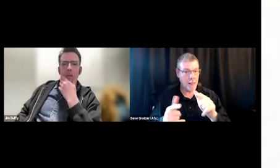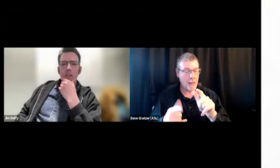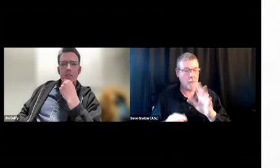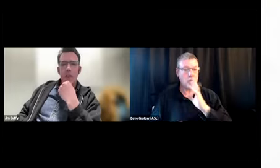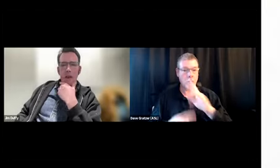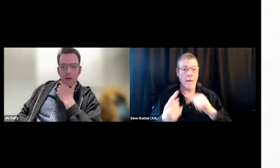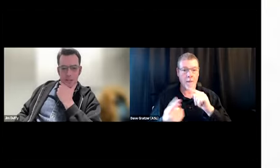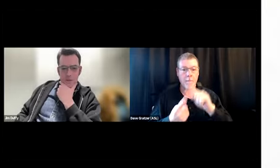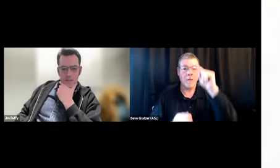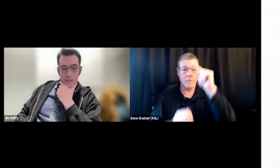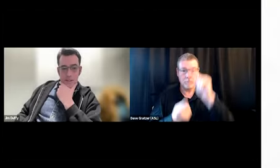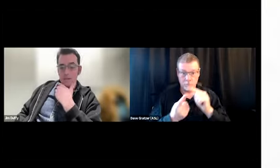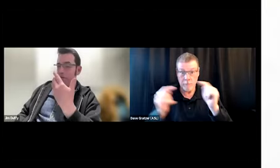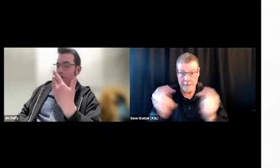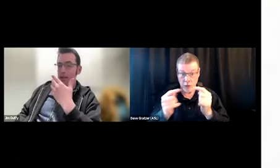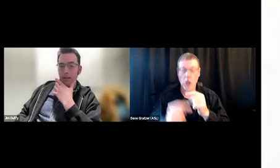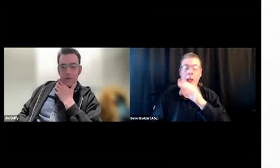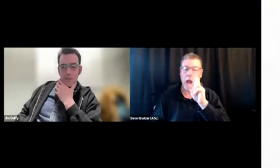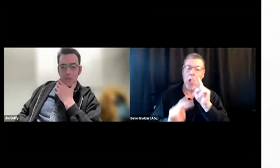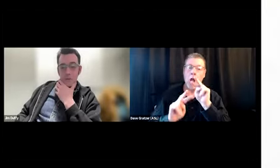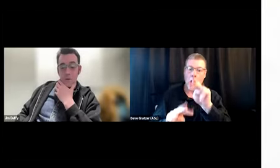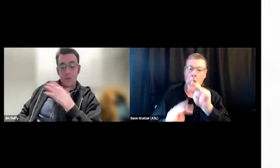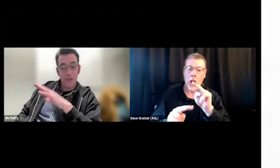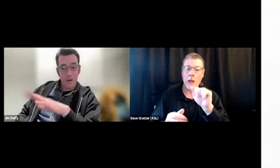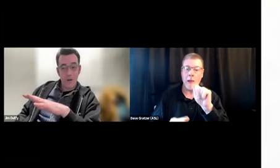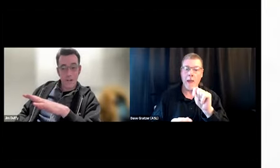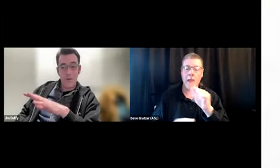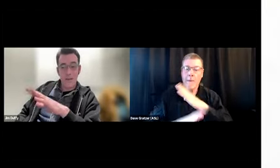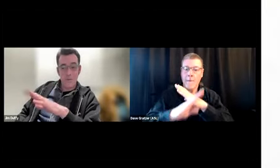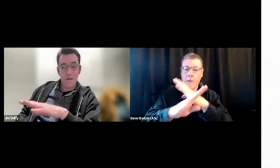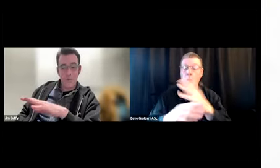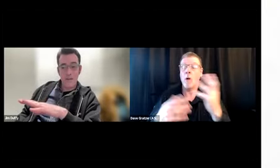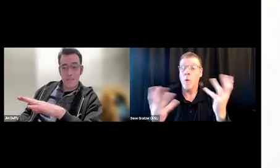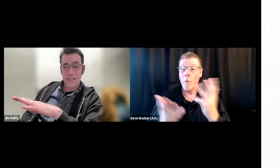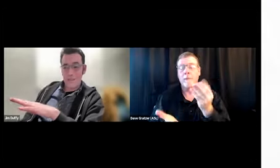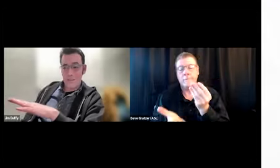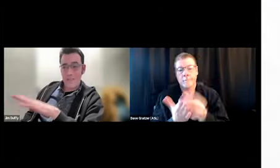and look at some of the barriers that we face. Funding, first and foremost. Now I'll argue, that could probably be the leading result